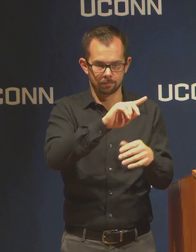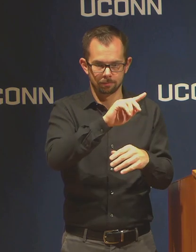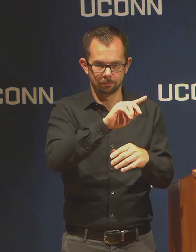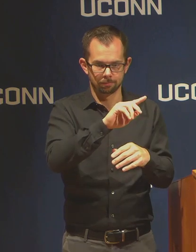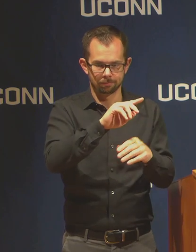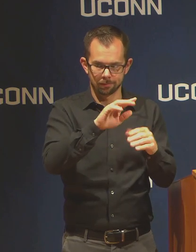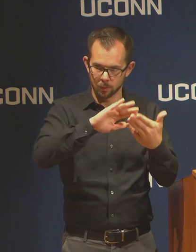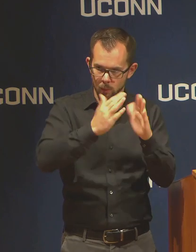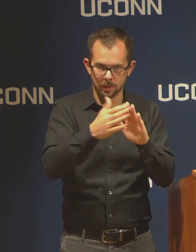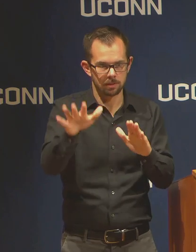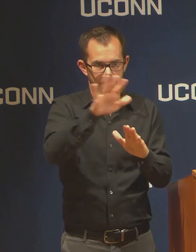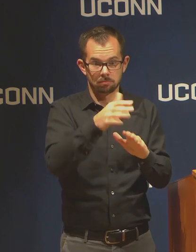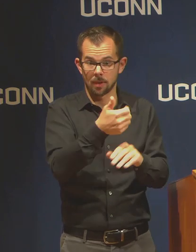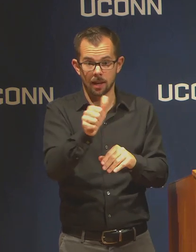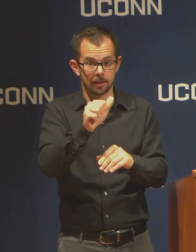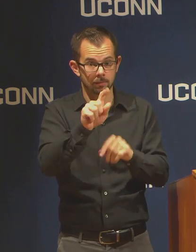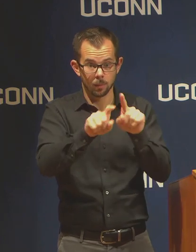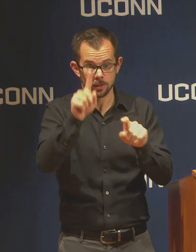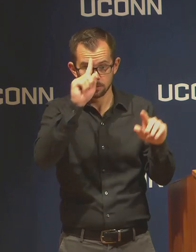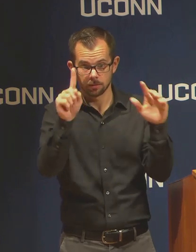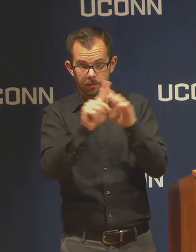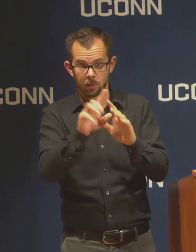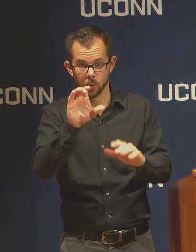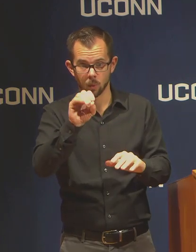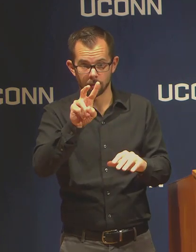can call this number, and it will be posted on